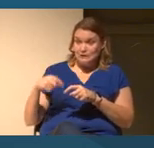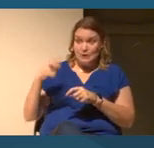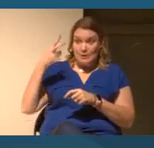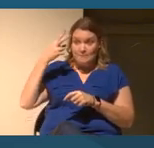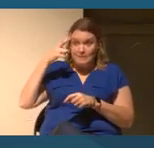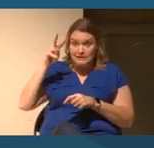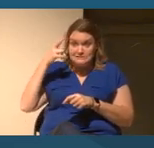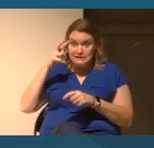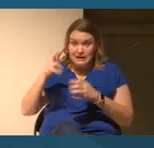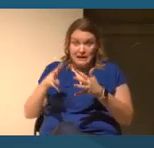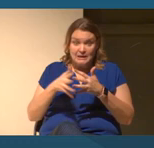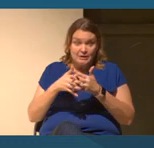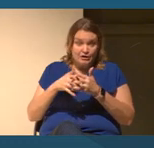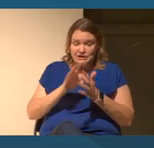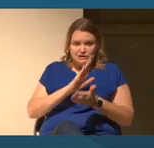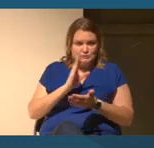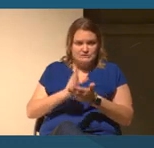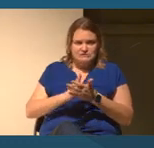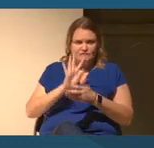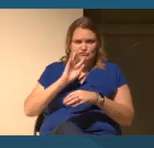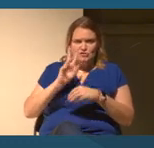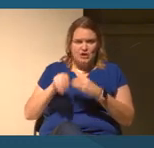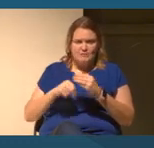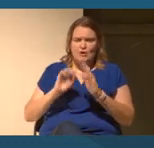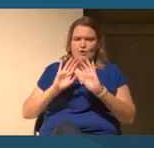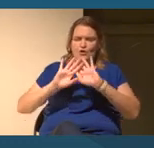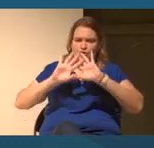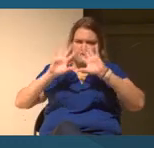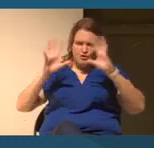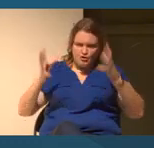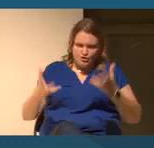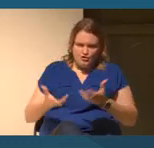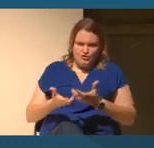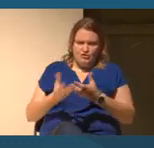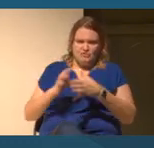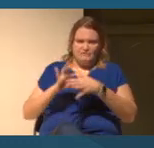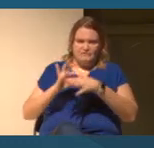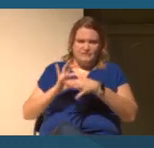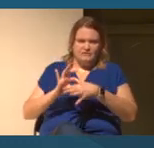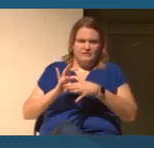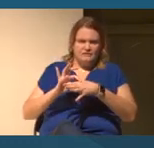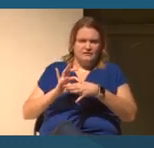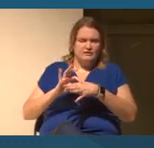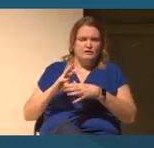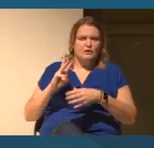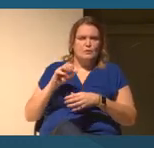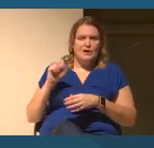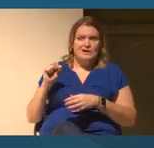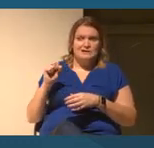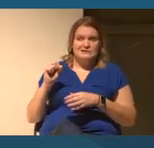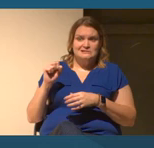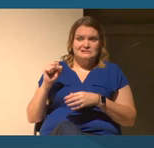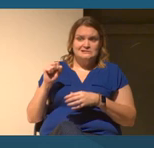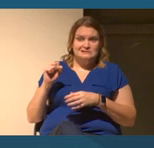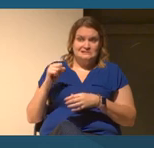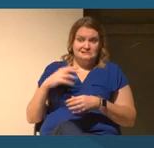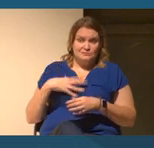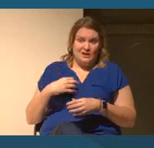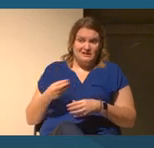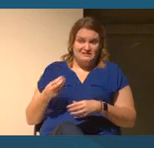I mean, the whole construct was primarily white.